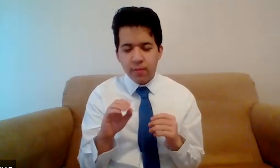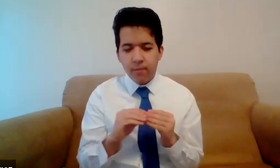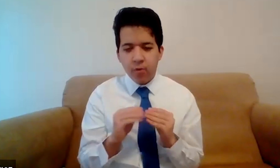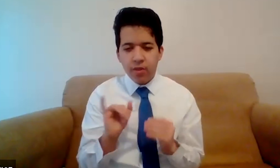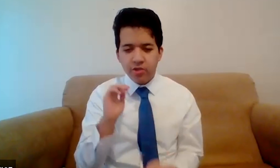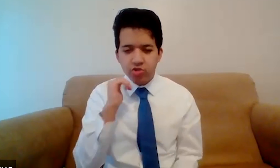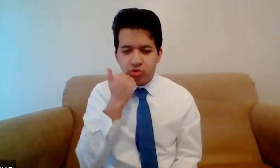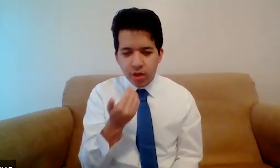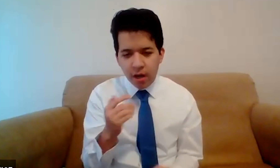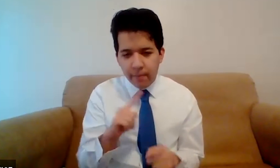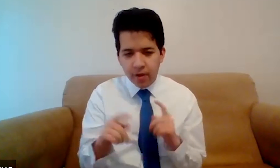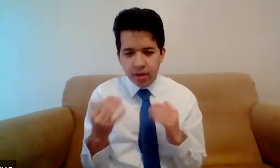AND TALK TO THEM.